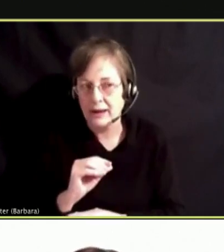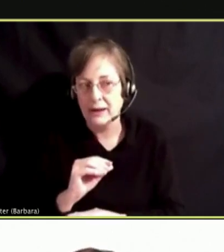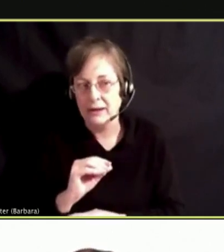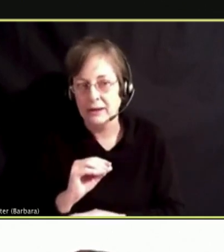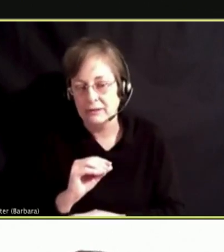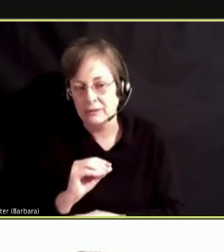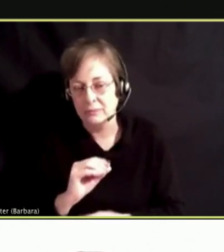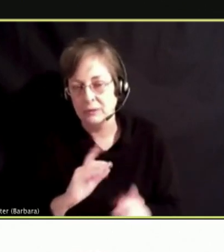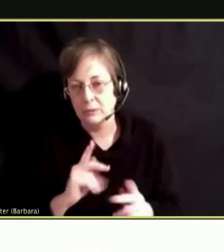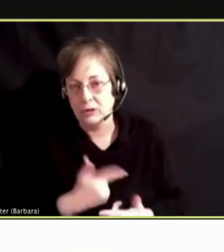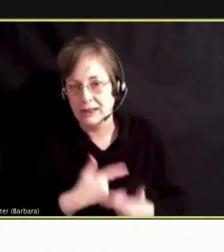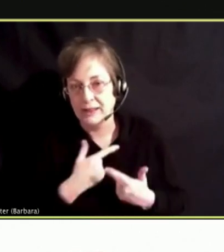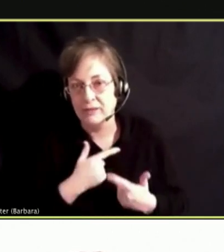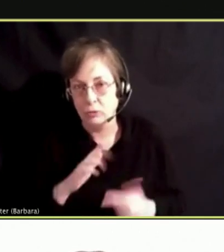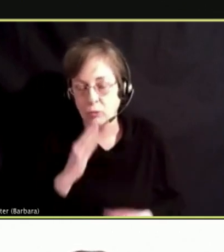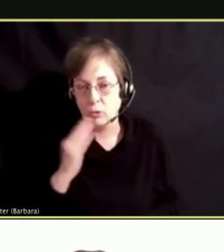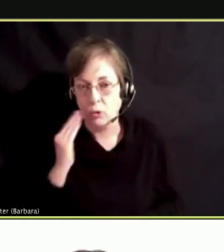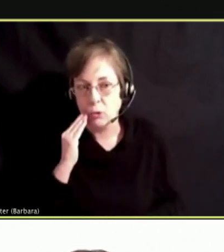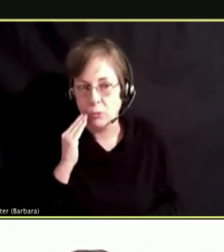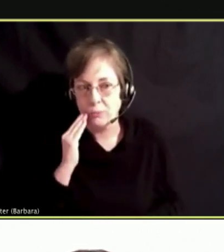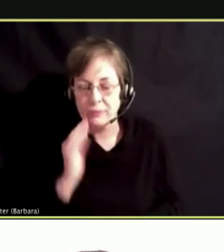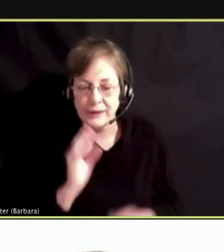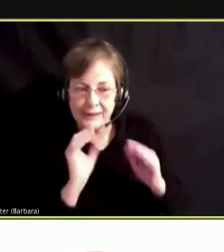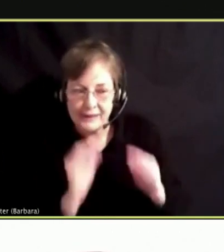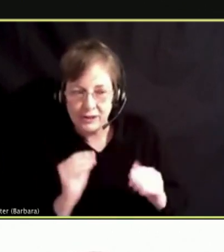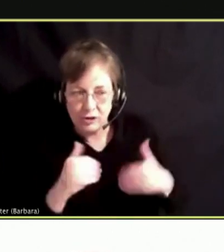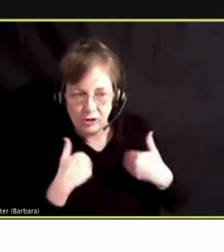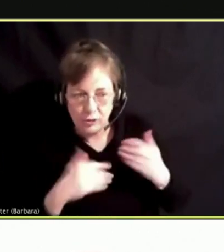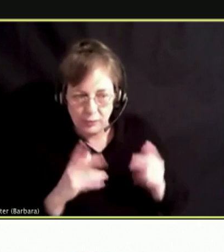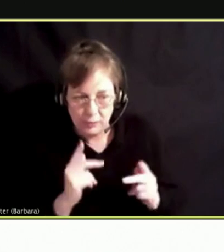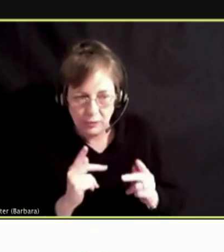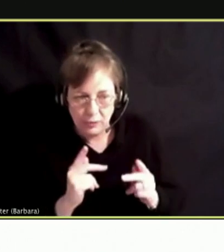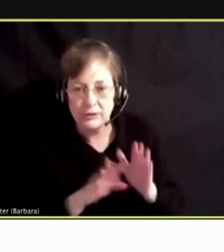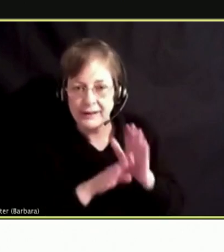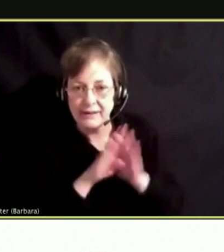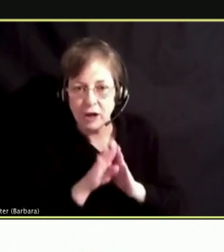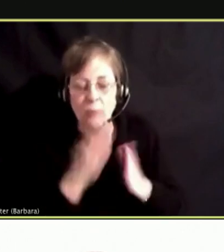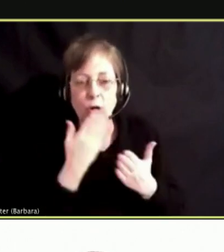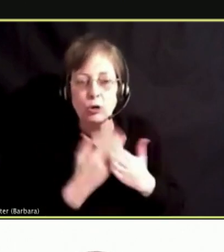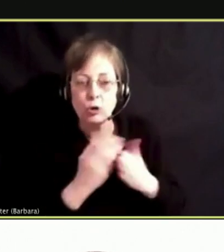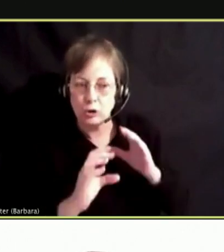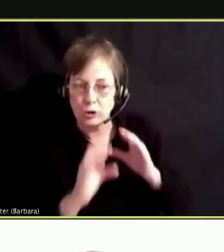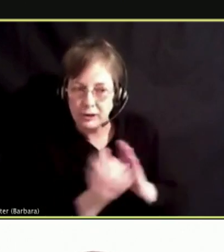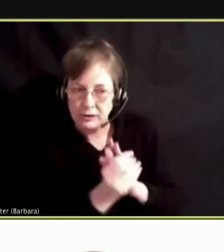EQUIPPING OUR YOUNG PEOPLE WITH GOOD COMMUNICATION SKILLS AND SELF-AWARENESS LINKED TO SOCIAL